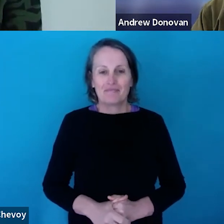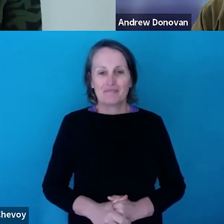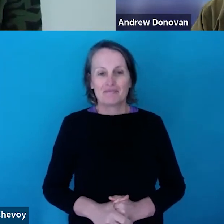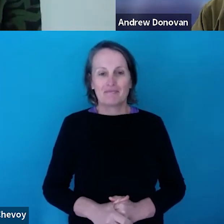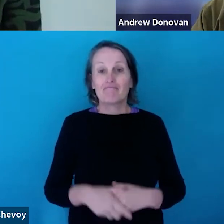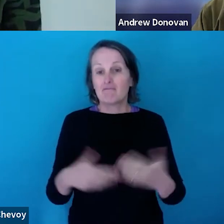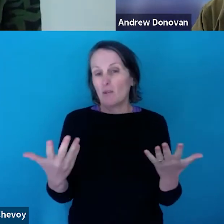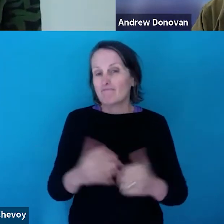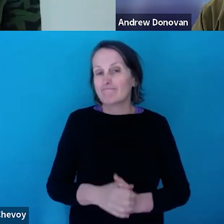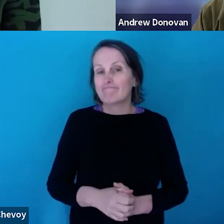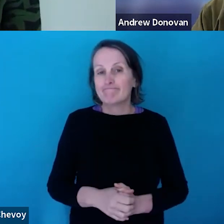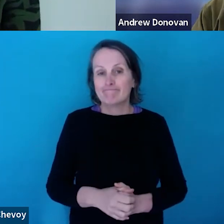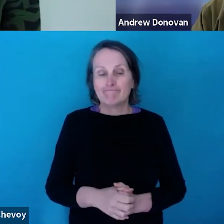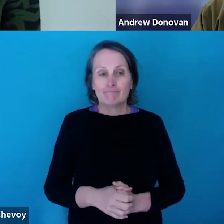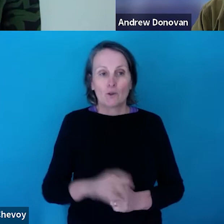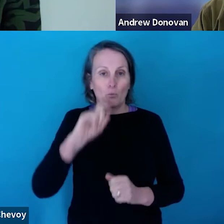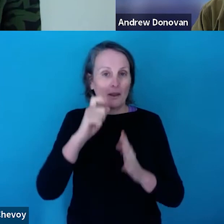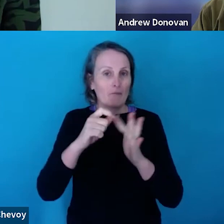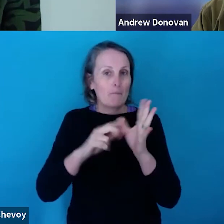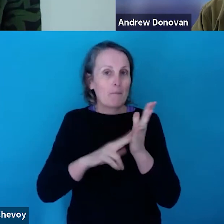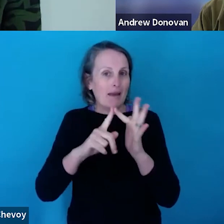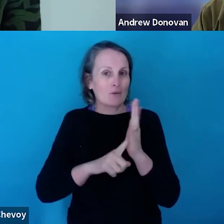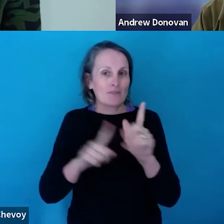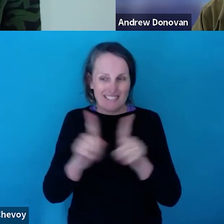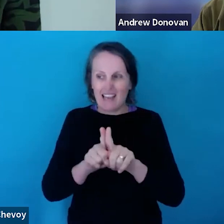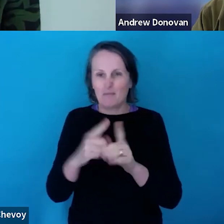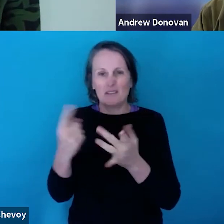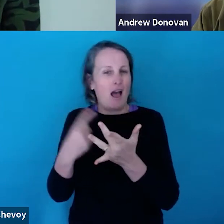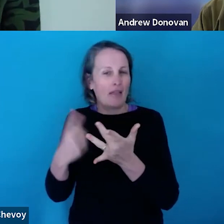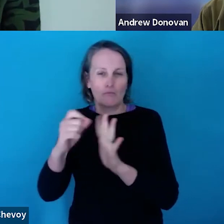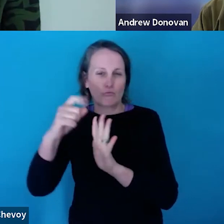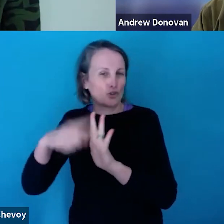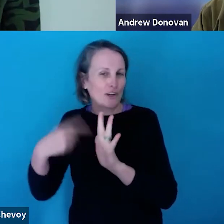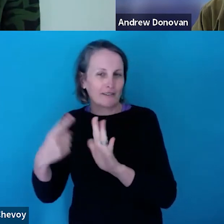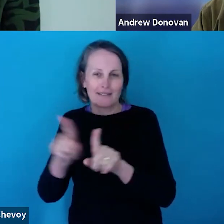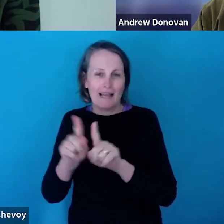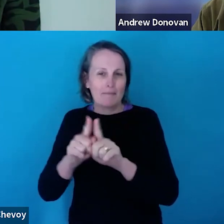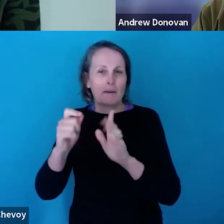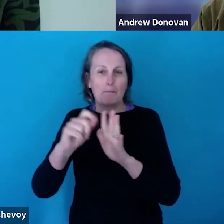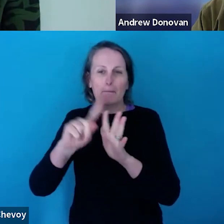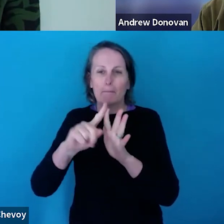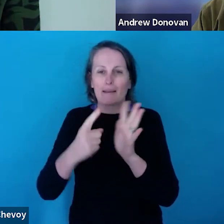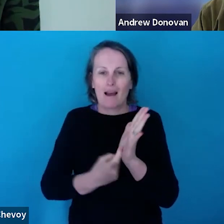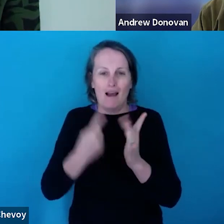Essentially it will run through the same rigorous peer assessment process as all of our publicly advertised